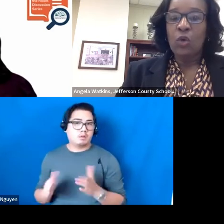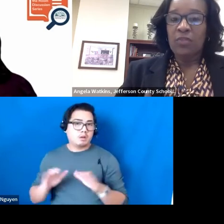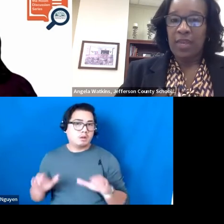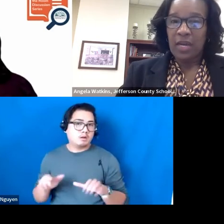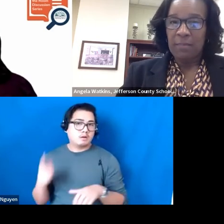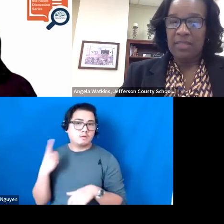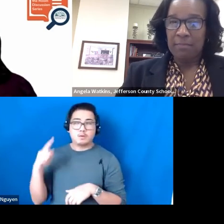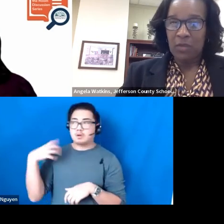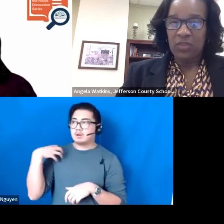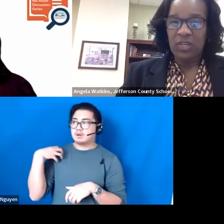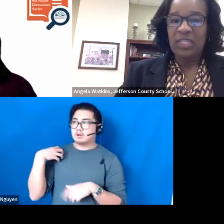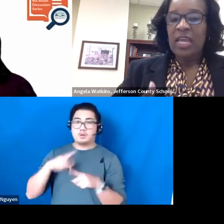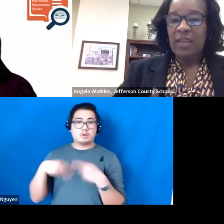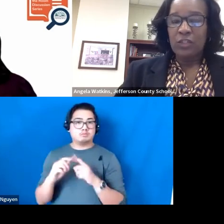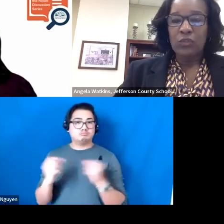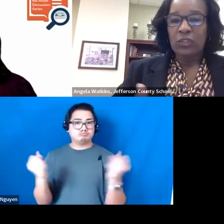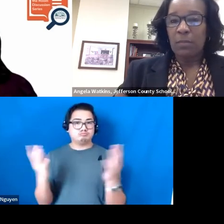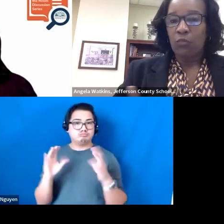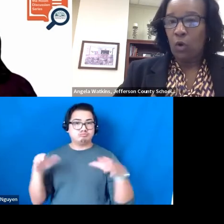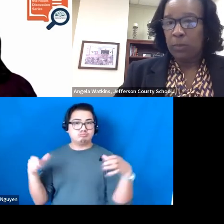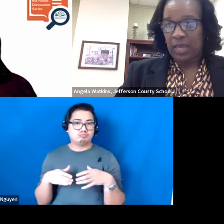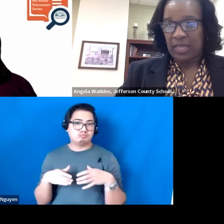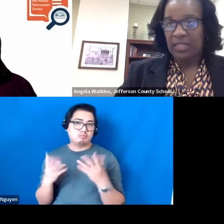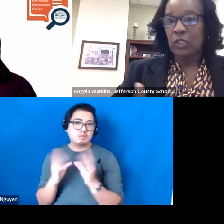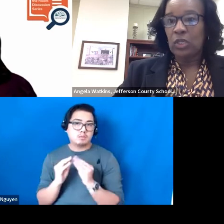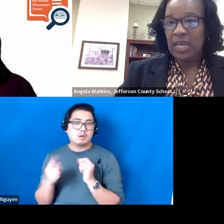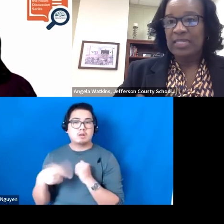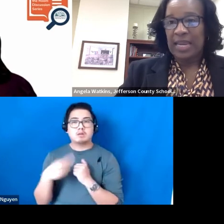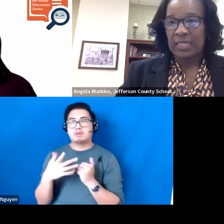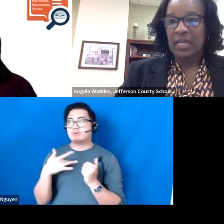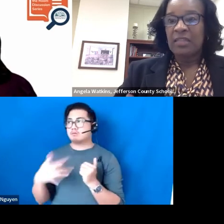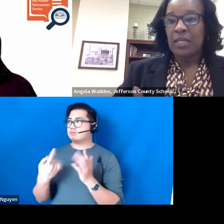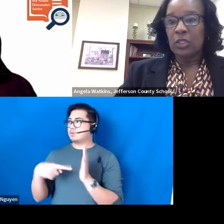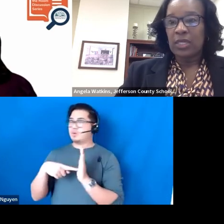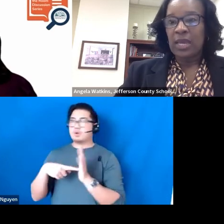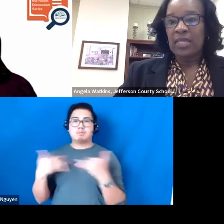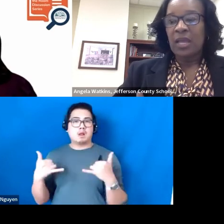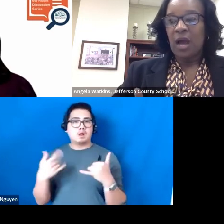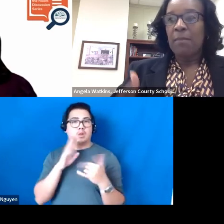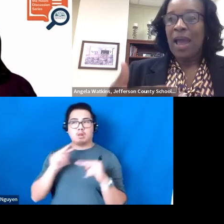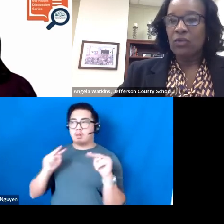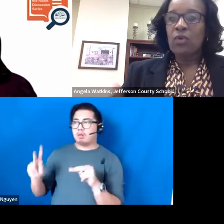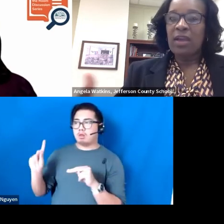When they come and meet with us, they do role playing, they look at data, they look at how do you